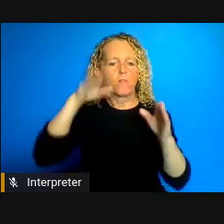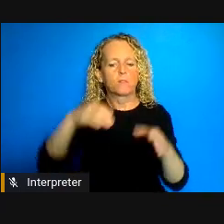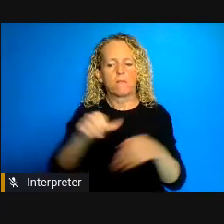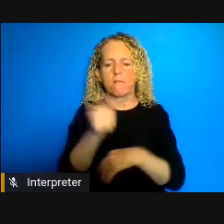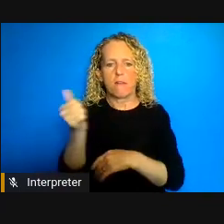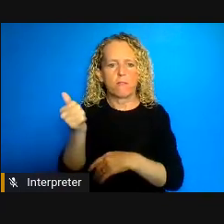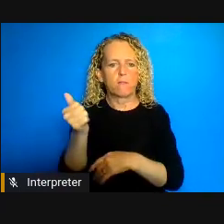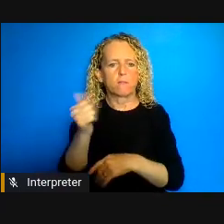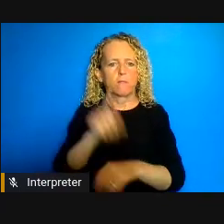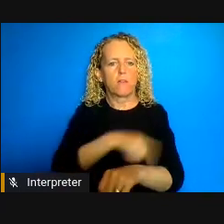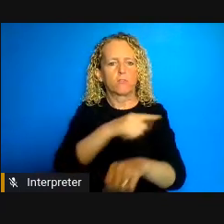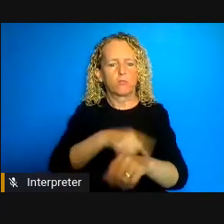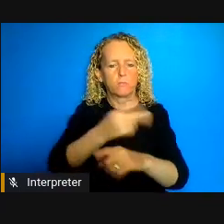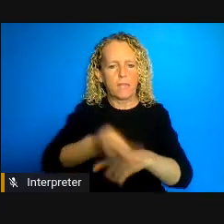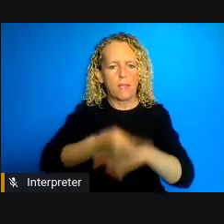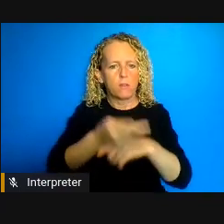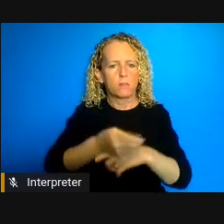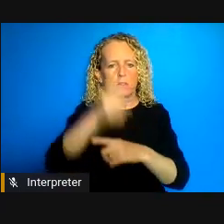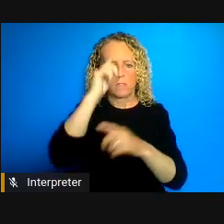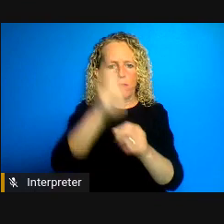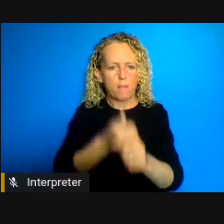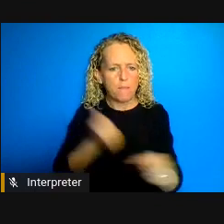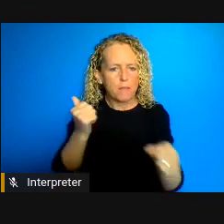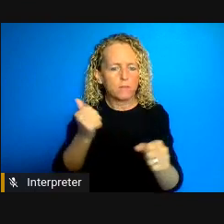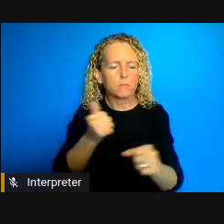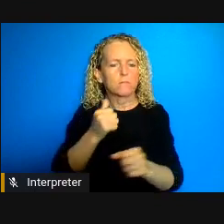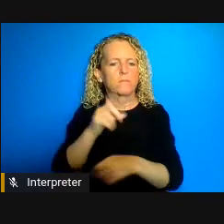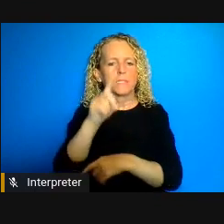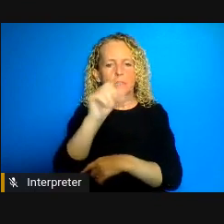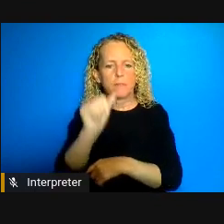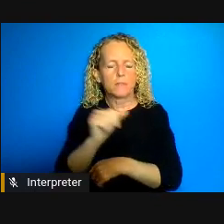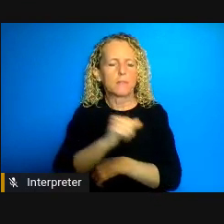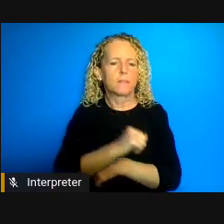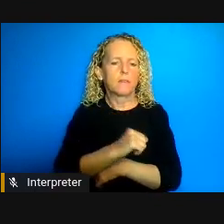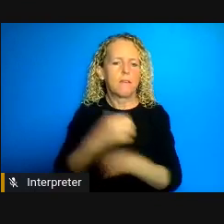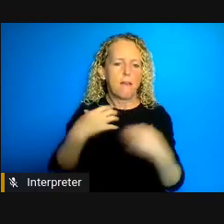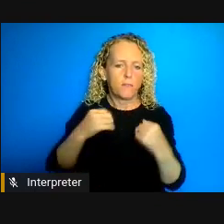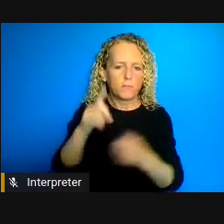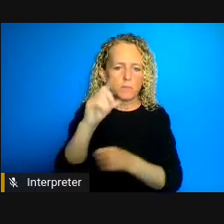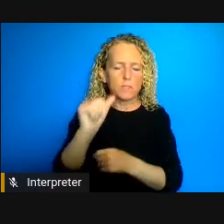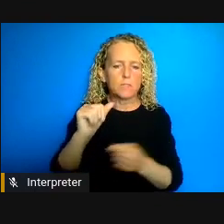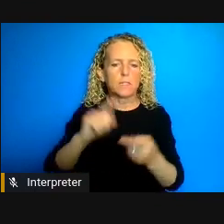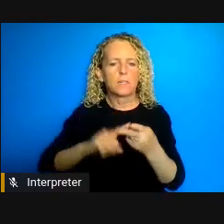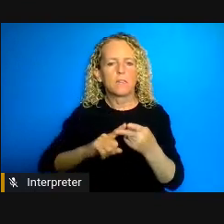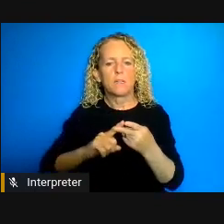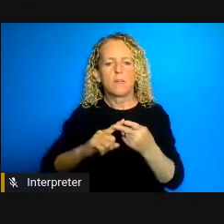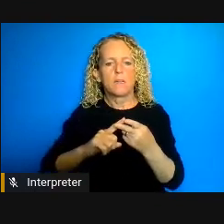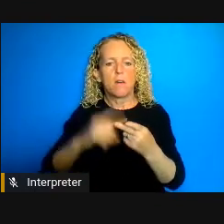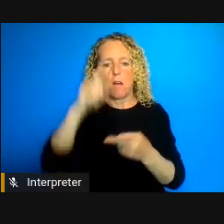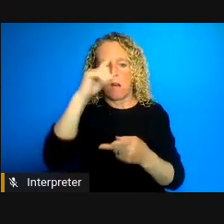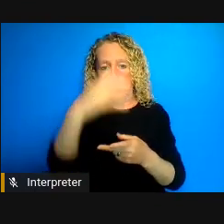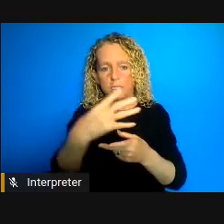developmental disabilities, mental health disabilities, autism, sometimes physical disabilities. In Nova Scotia we have a range of sites like this from large